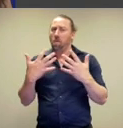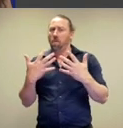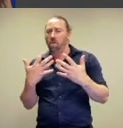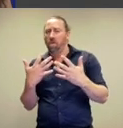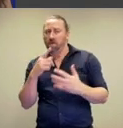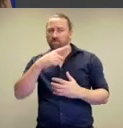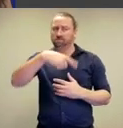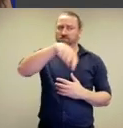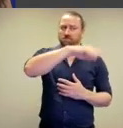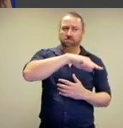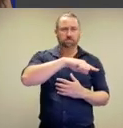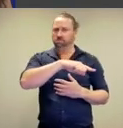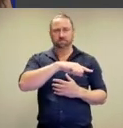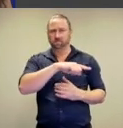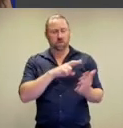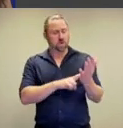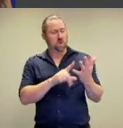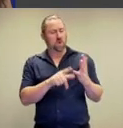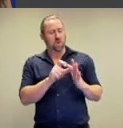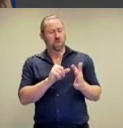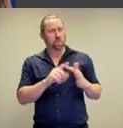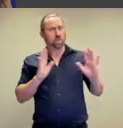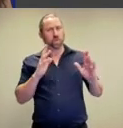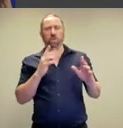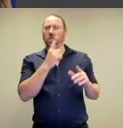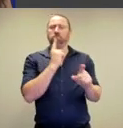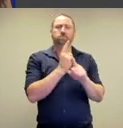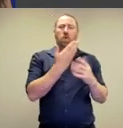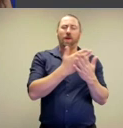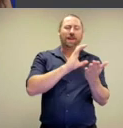stronger movement towards not being